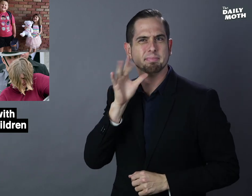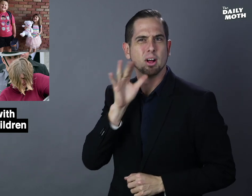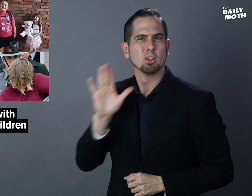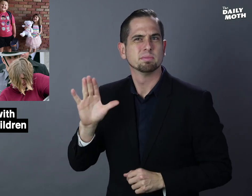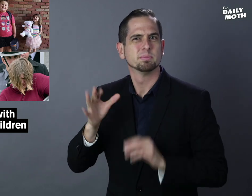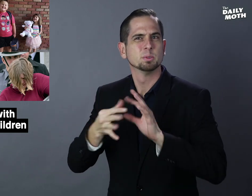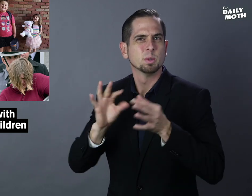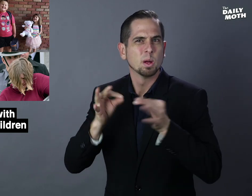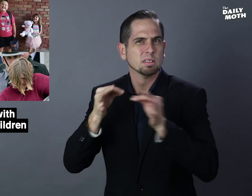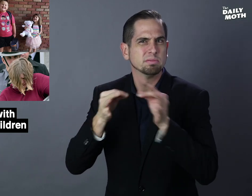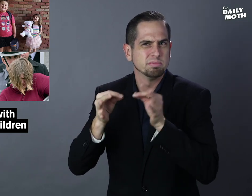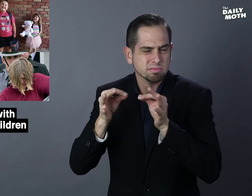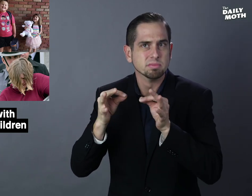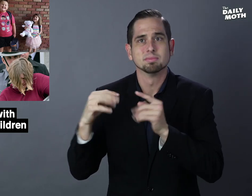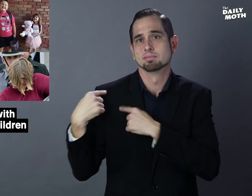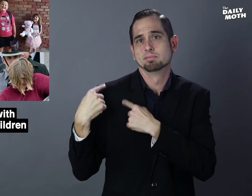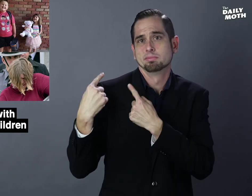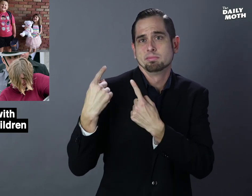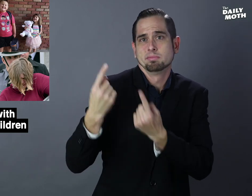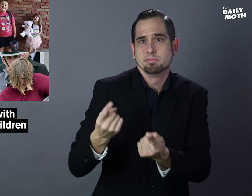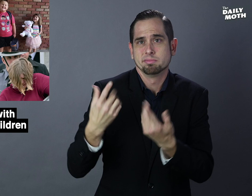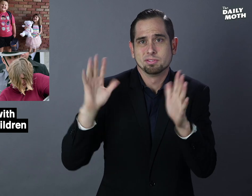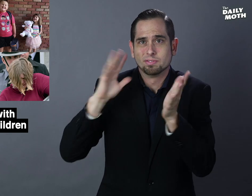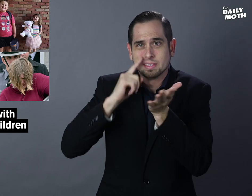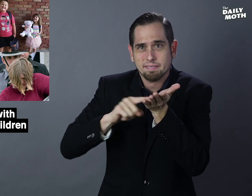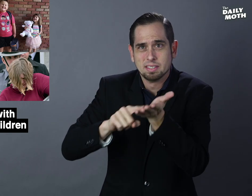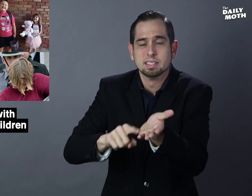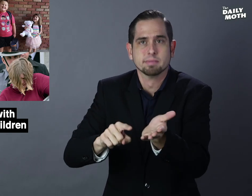the mother's story and after an investigation,